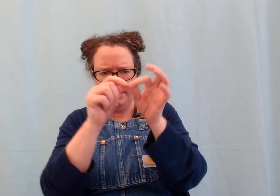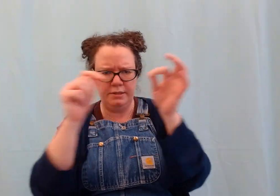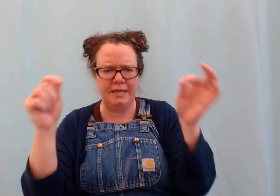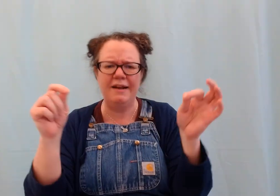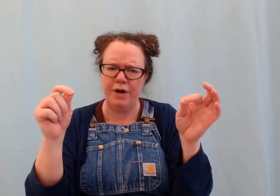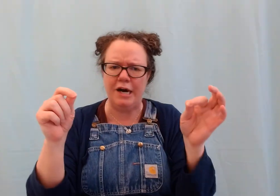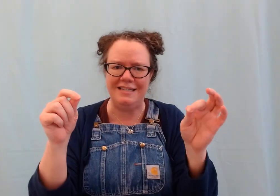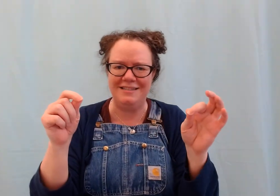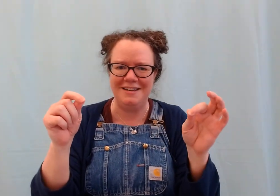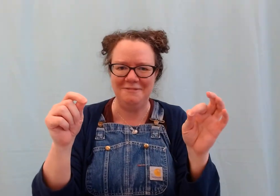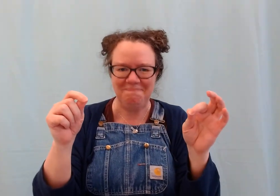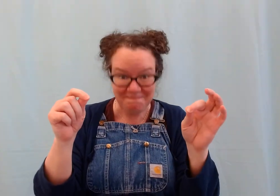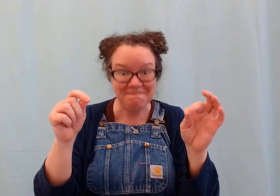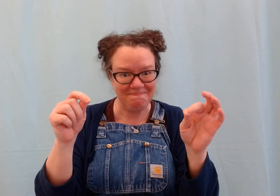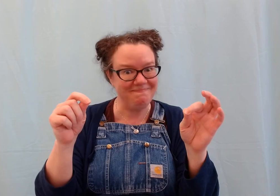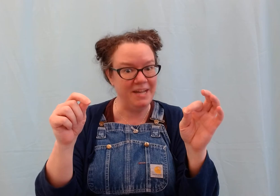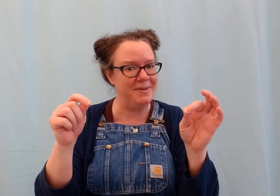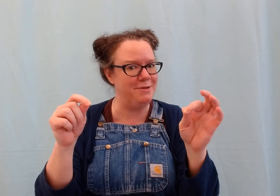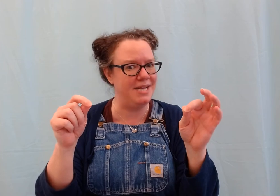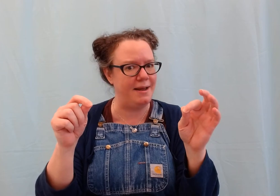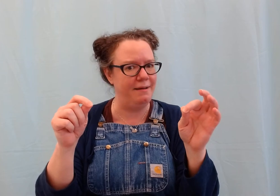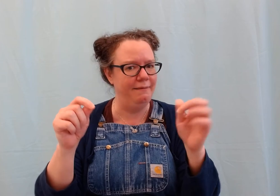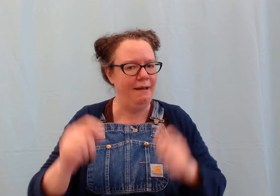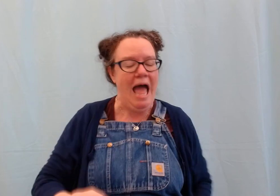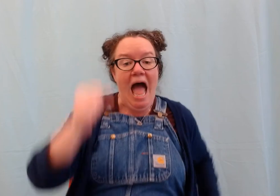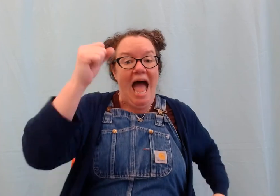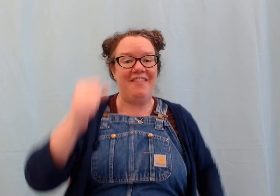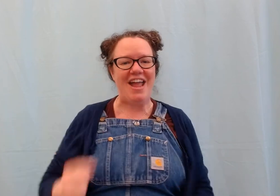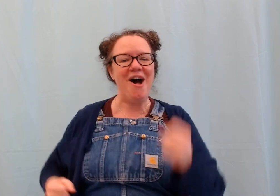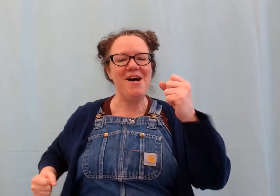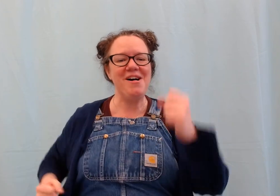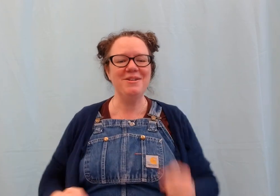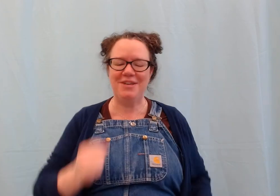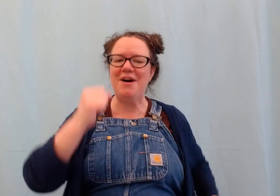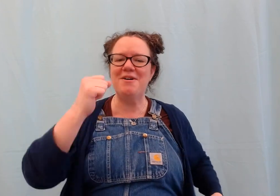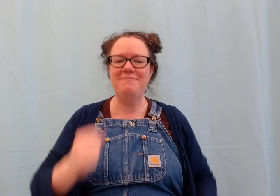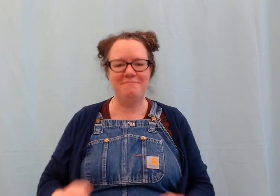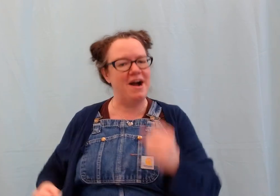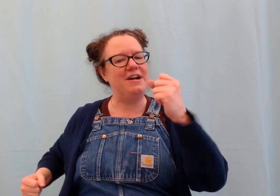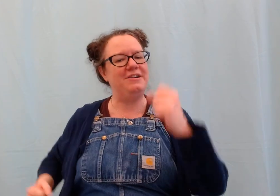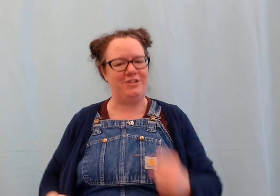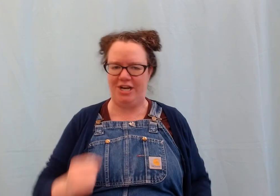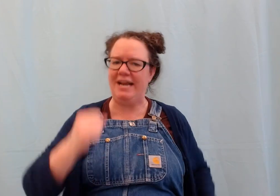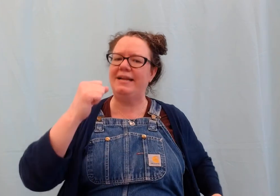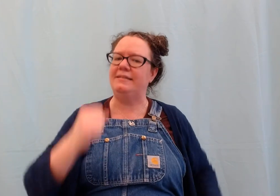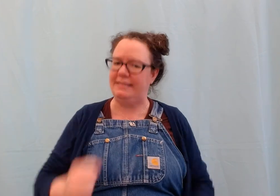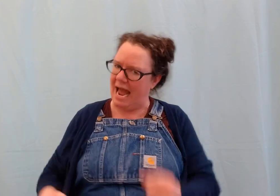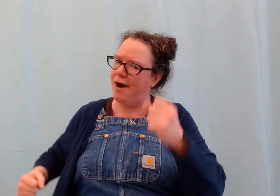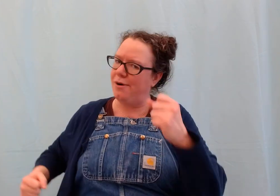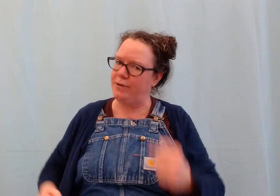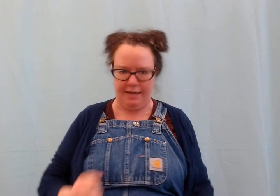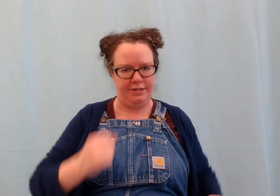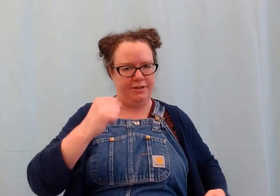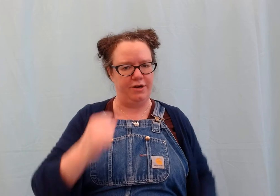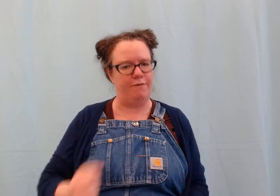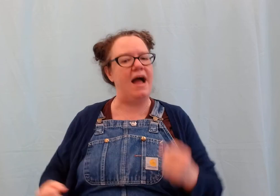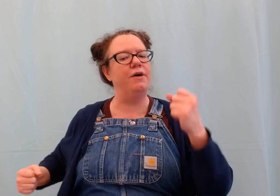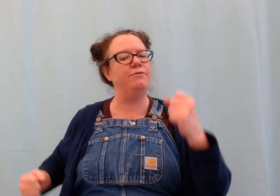It's kind of hard, isn't it? But you did it! #And they all go marching down into the ground#